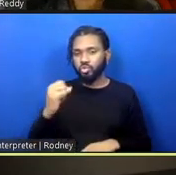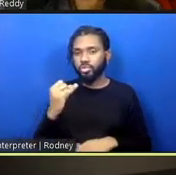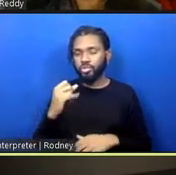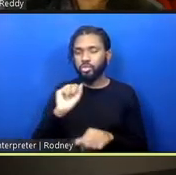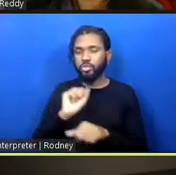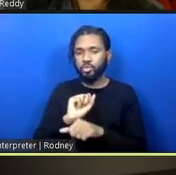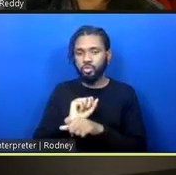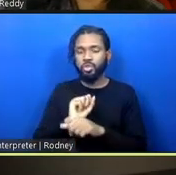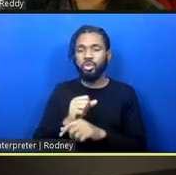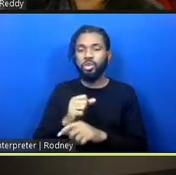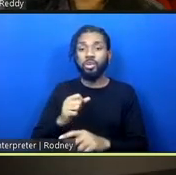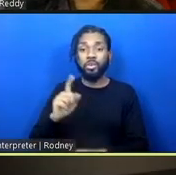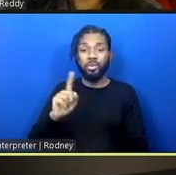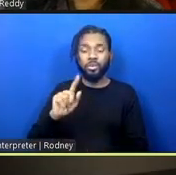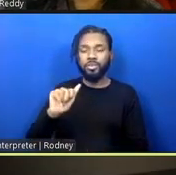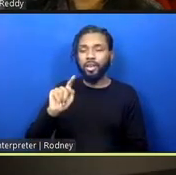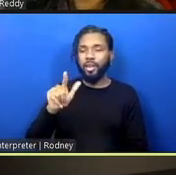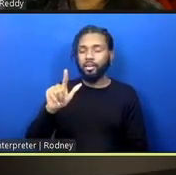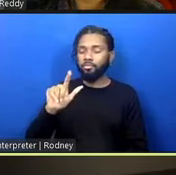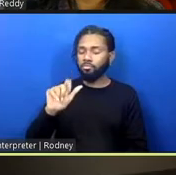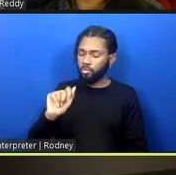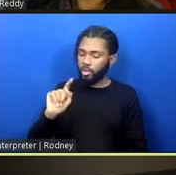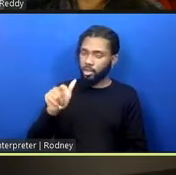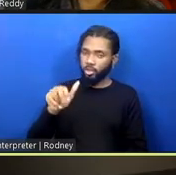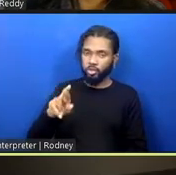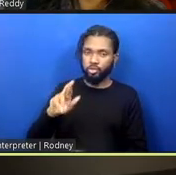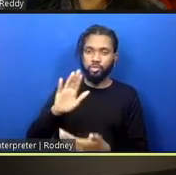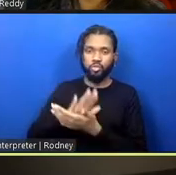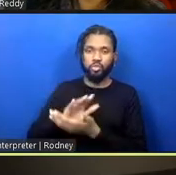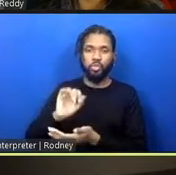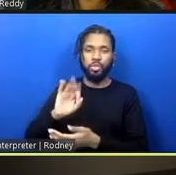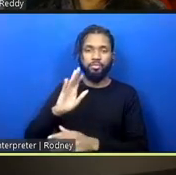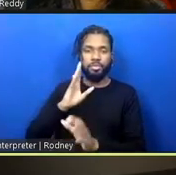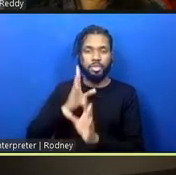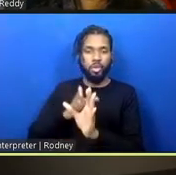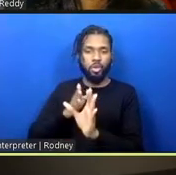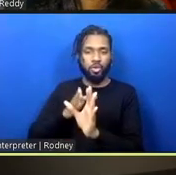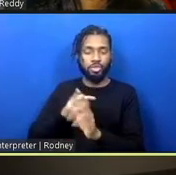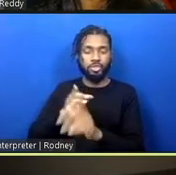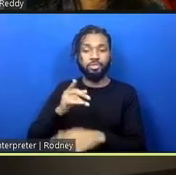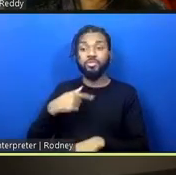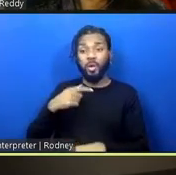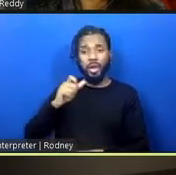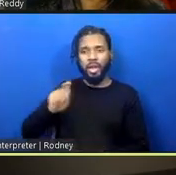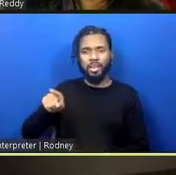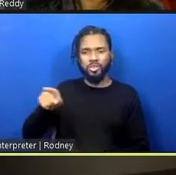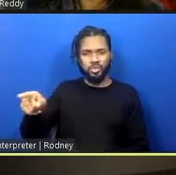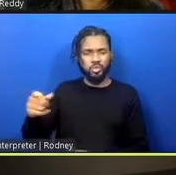Adler School of Psychology, and when I asked her early on, "What are sort of